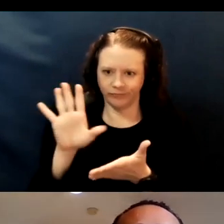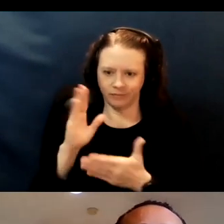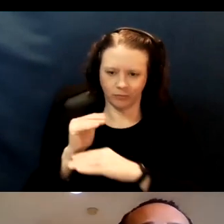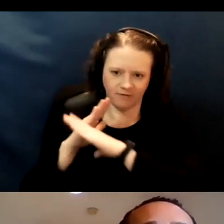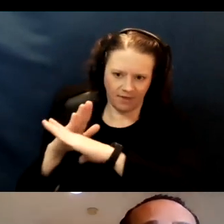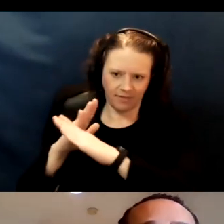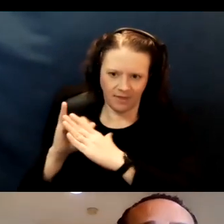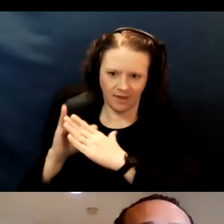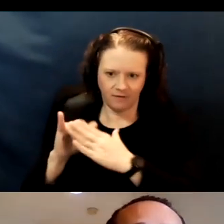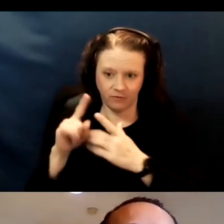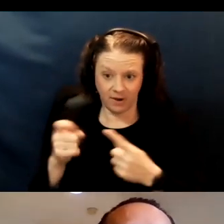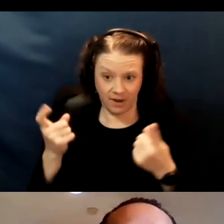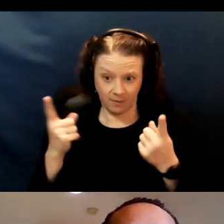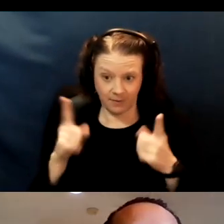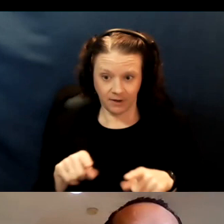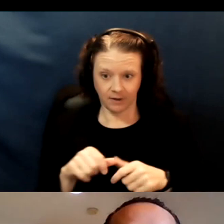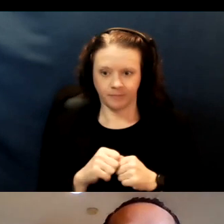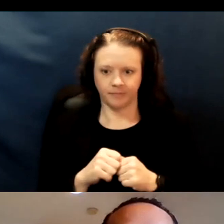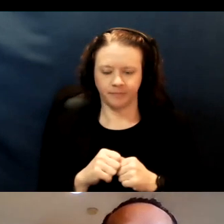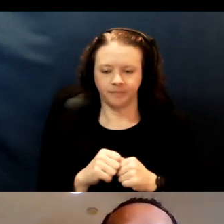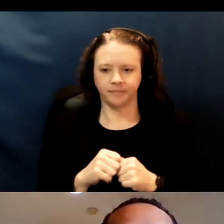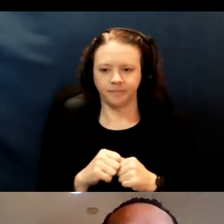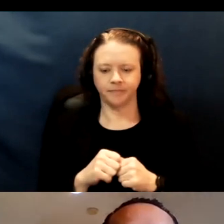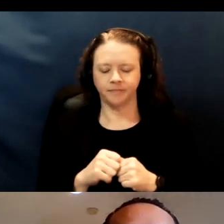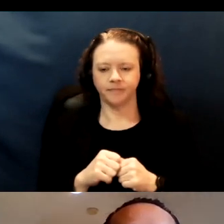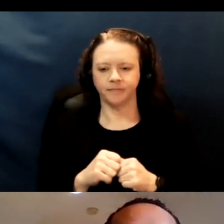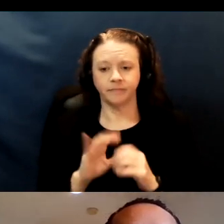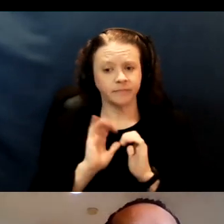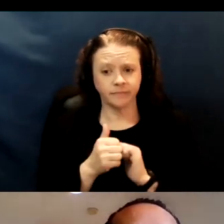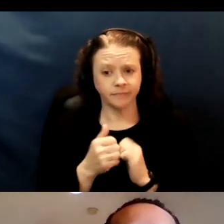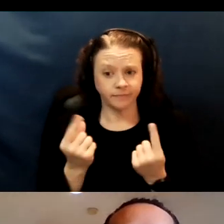And so, for example, at several of the PODs,